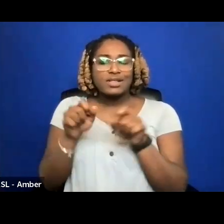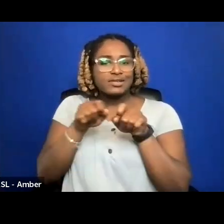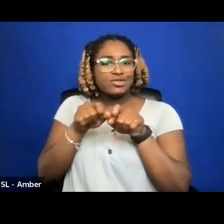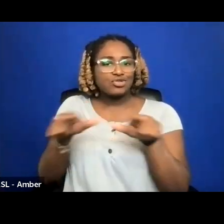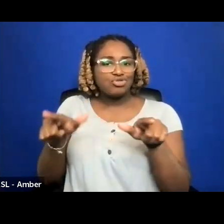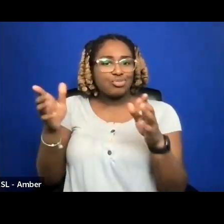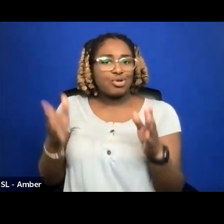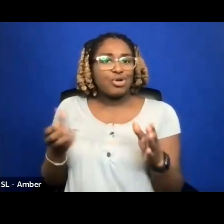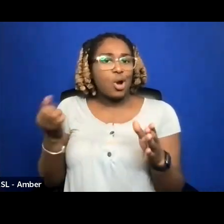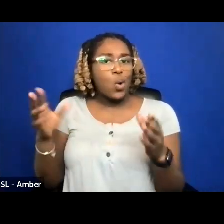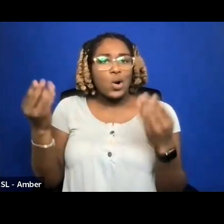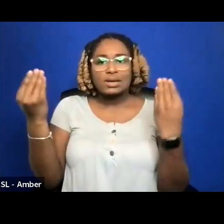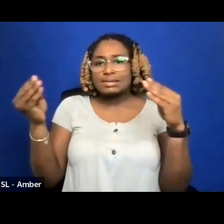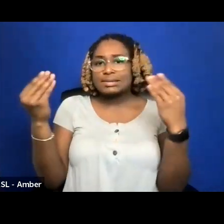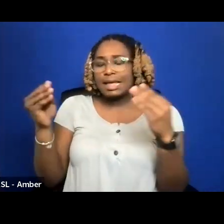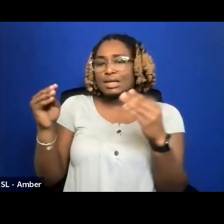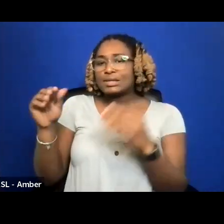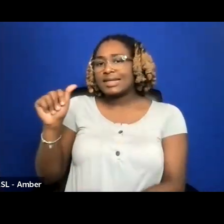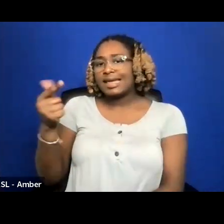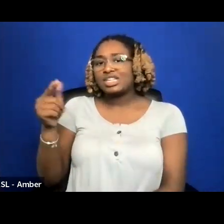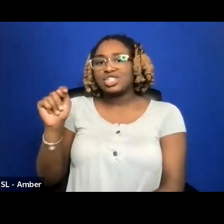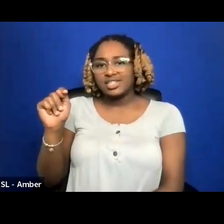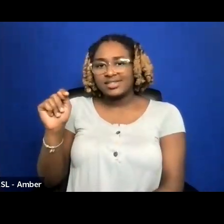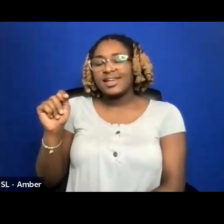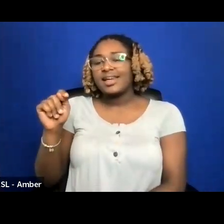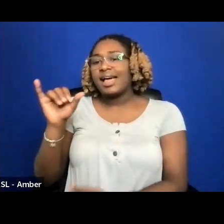TECHNICAL DELIVERABLES TO PLAN FOR AND BE AWARE OF.